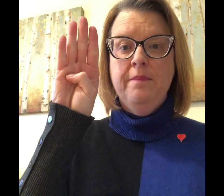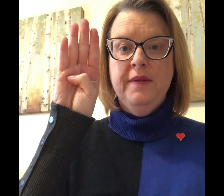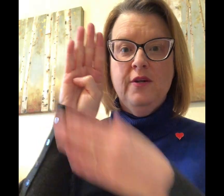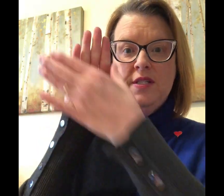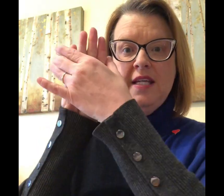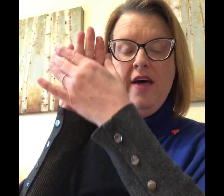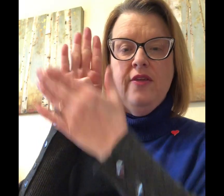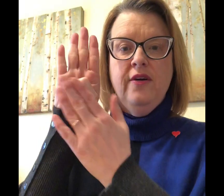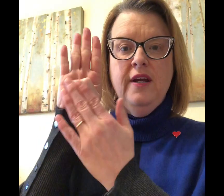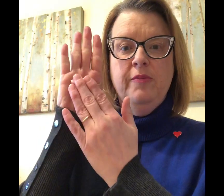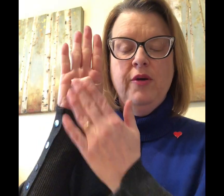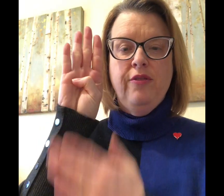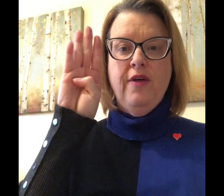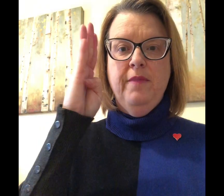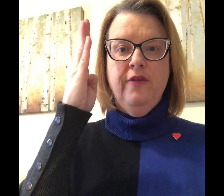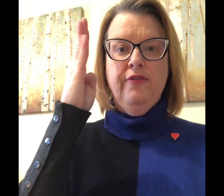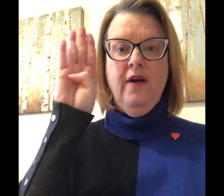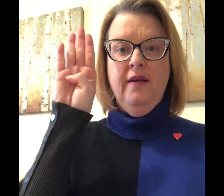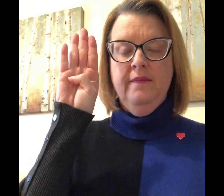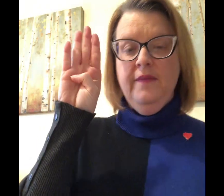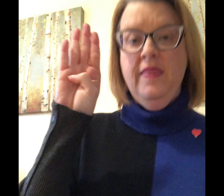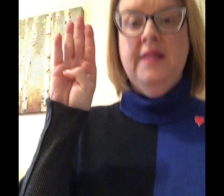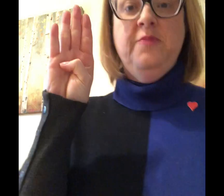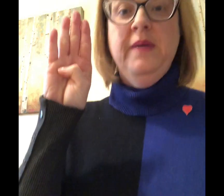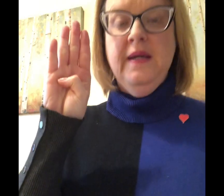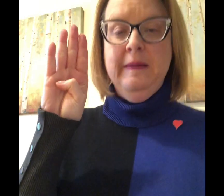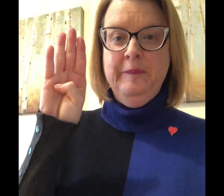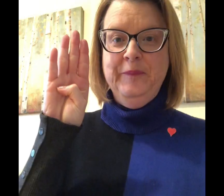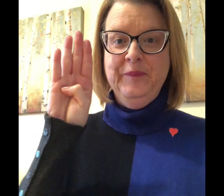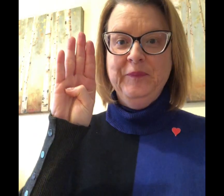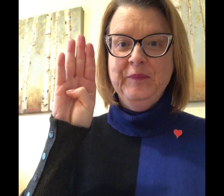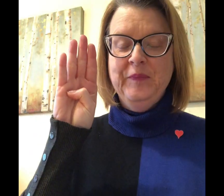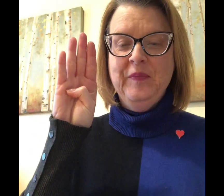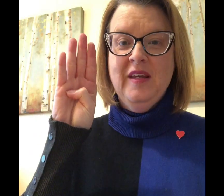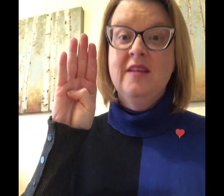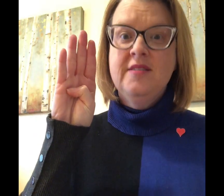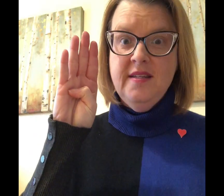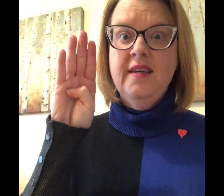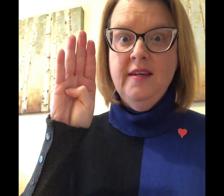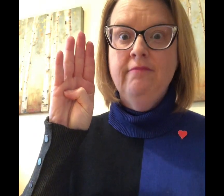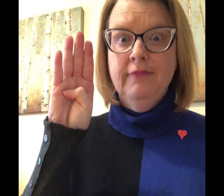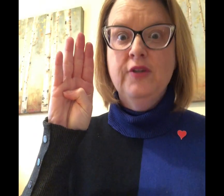but they're together and you put your thumb in the front and that's B. C looks